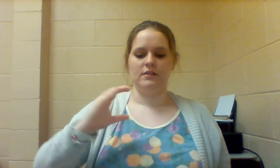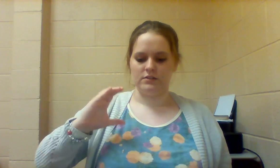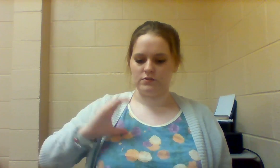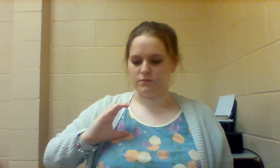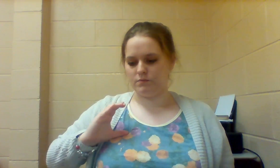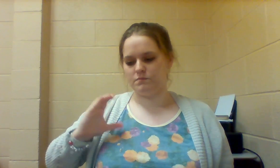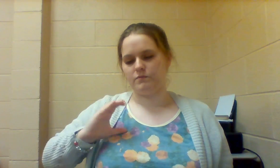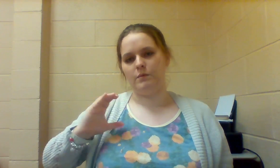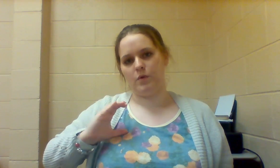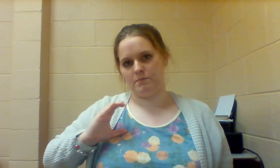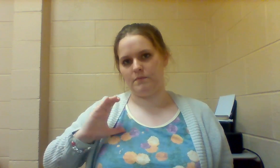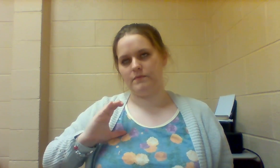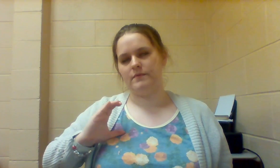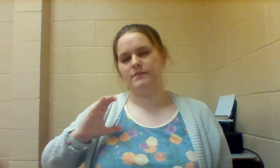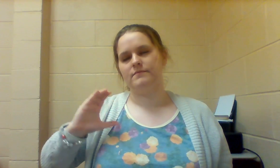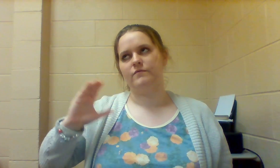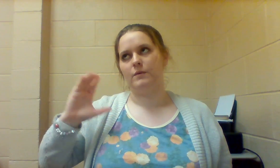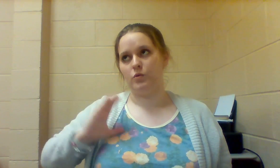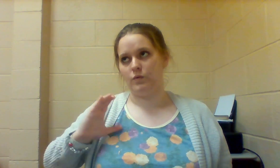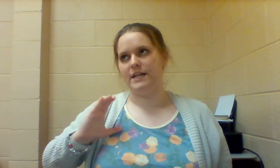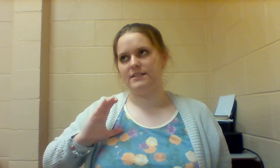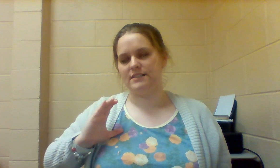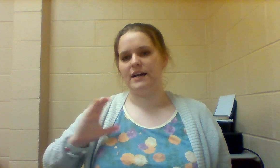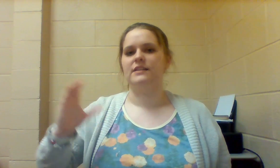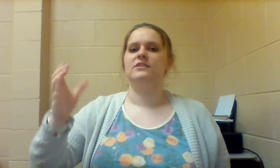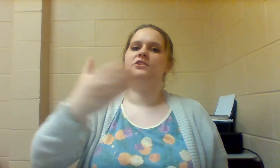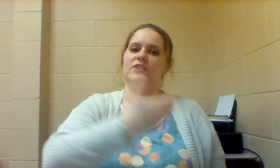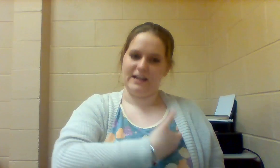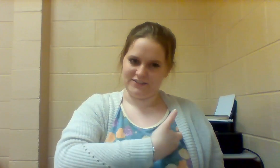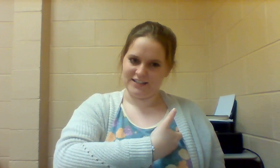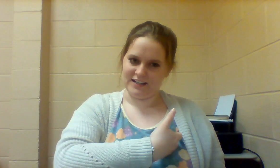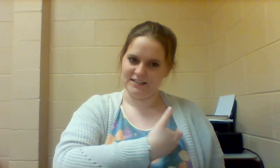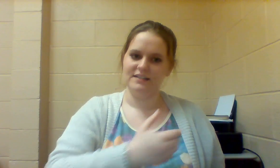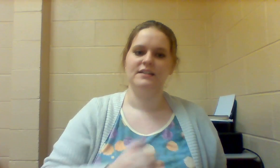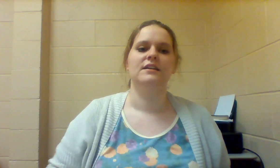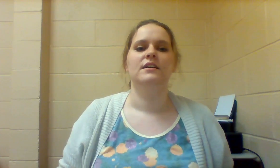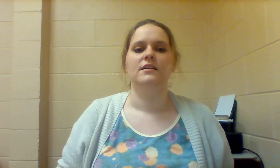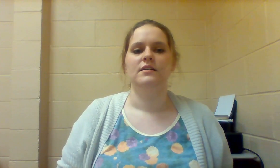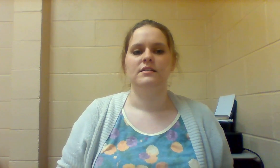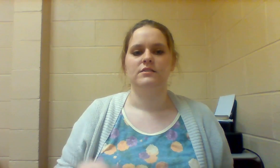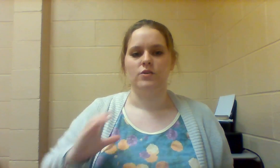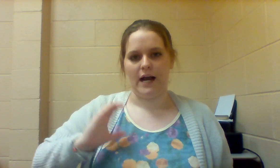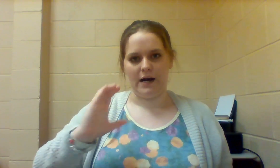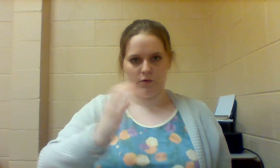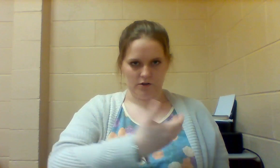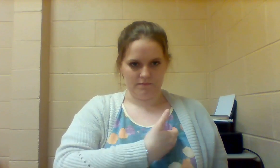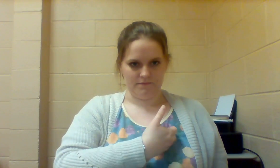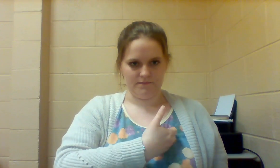so from one, from your right side to your left side so OUR